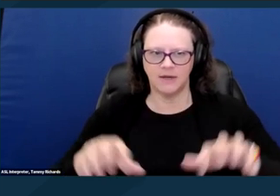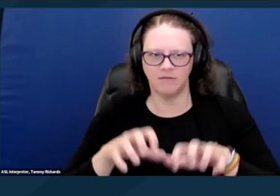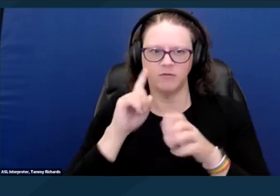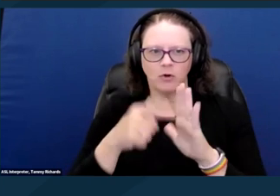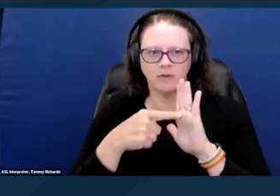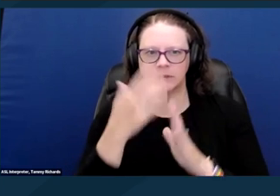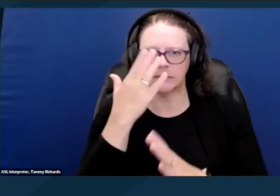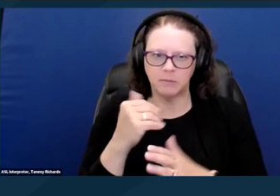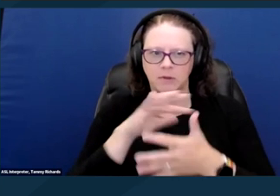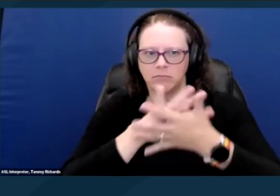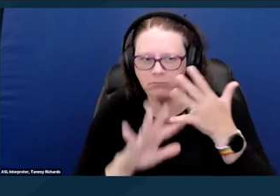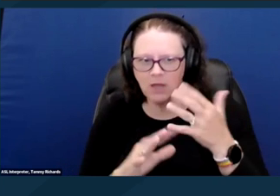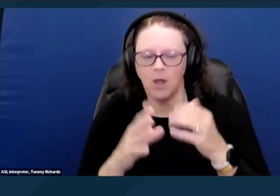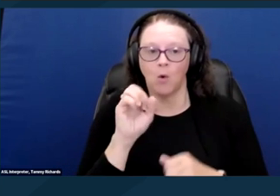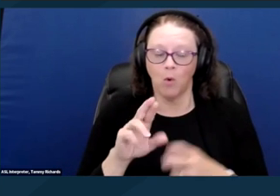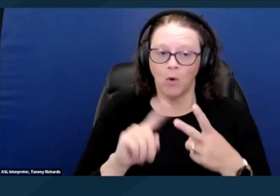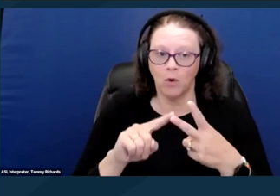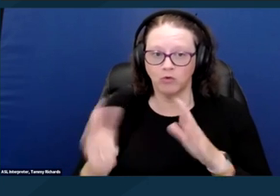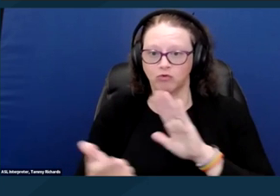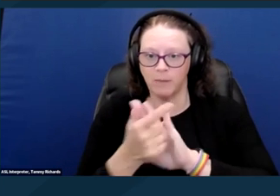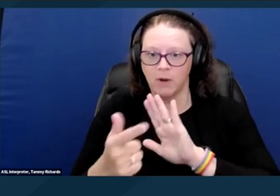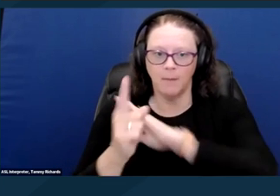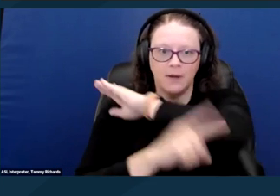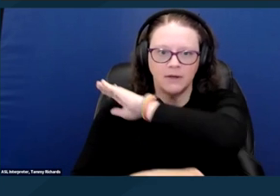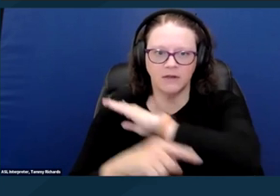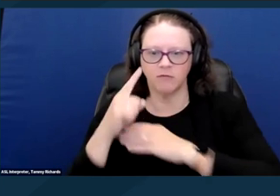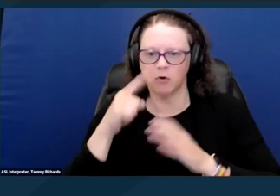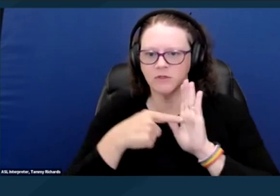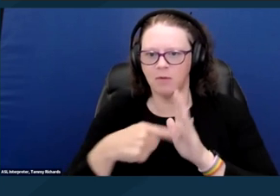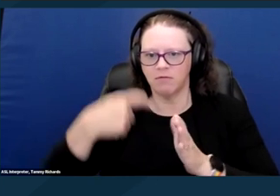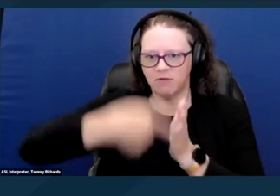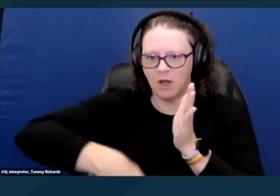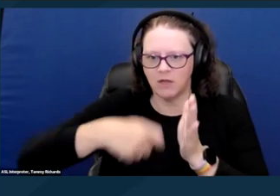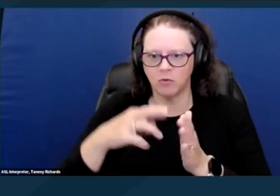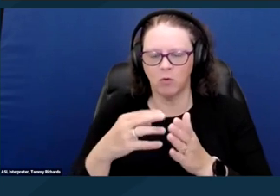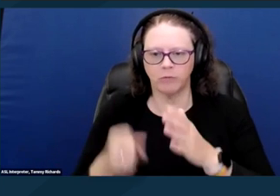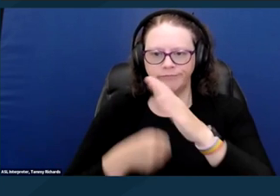And these usually take one of these kind of forms, restrictions on the public areas